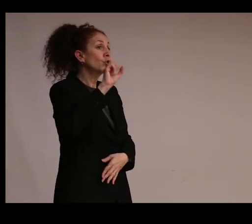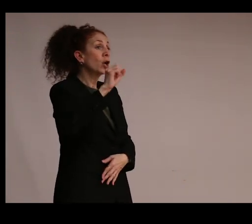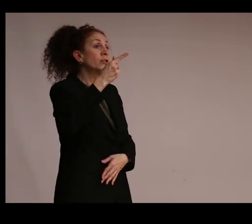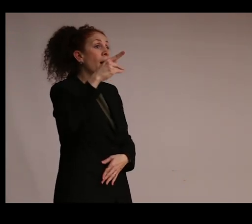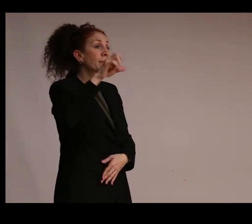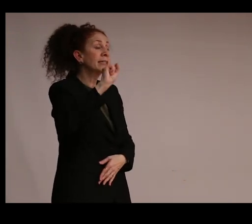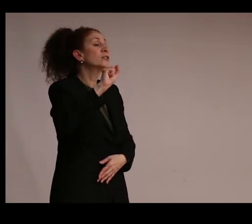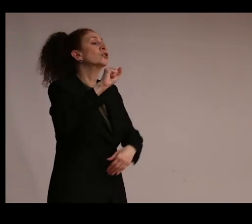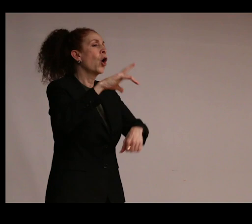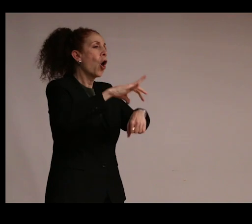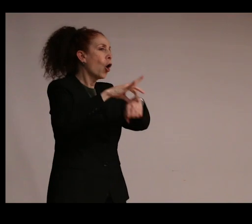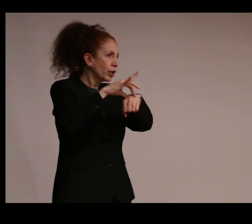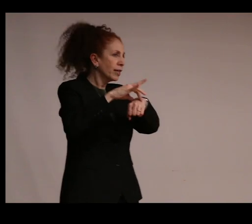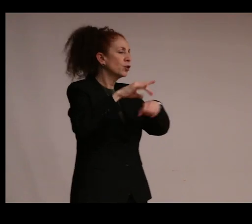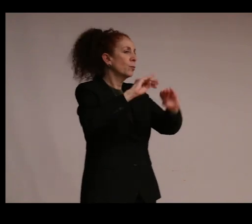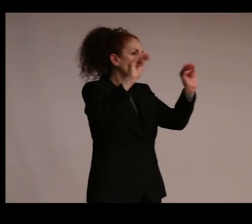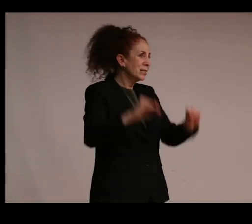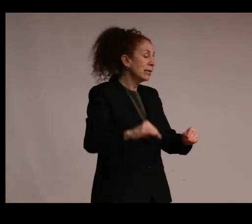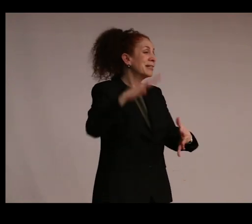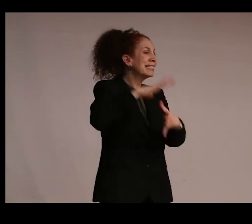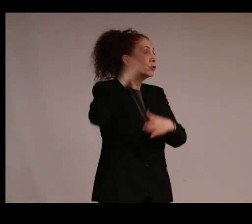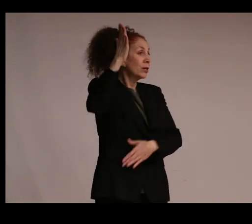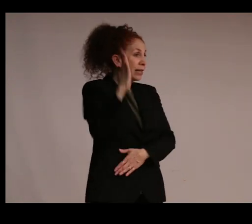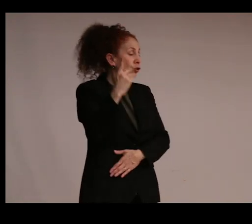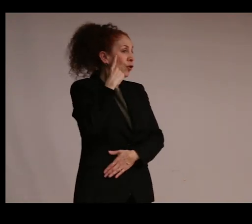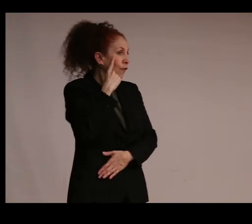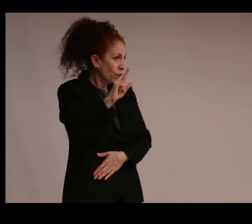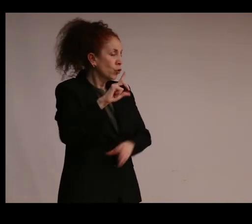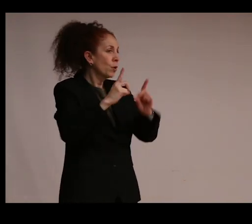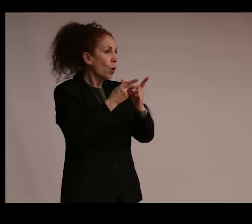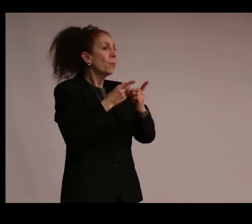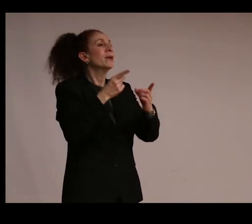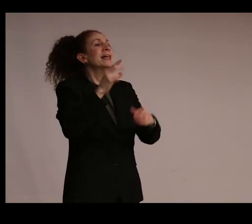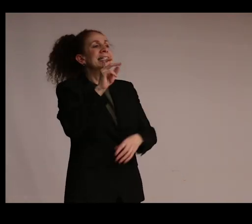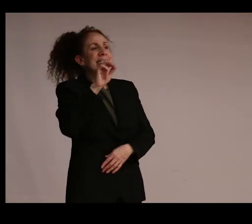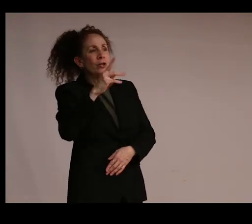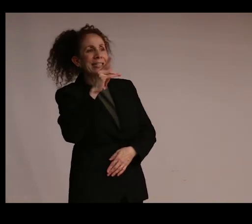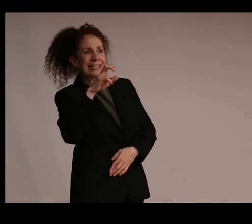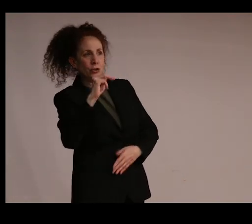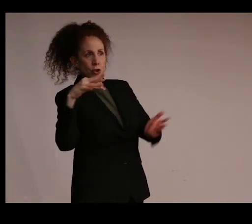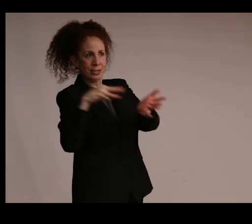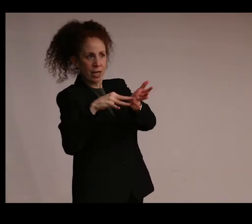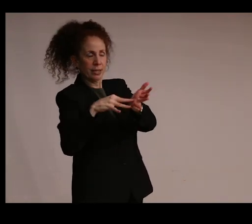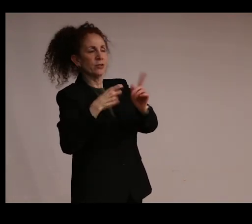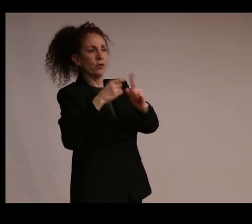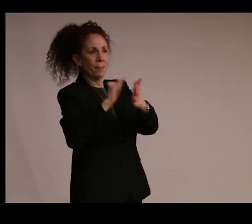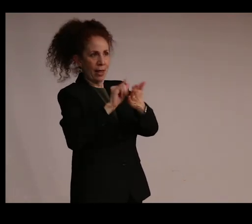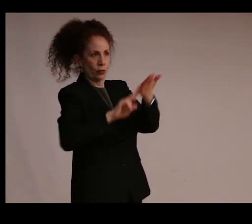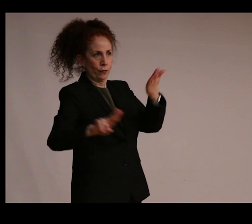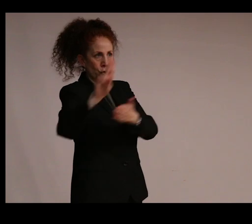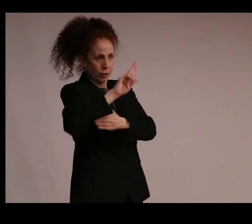Museum and senior lecturer in the Department of Near Eastern Studies at the Johns Hopkins University.